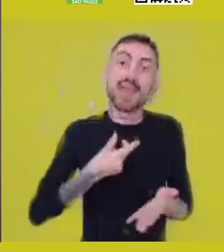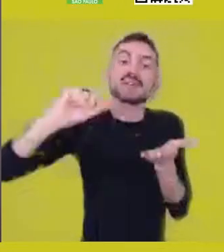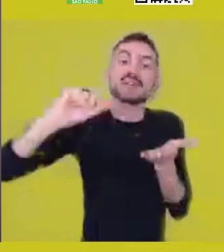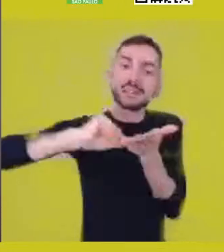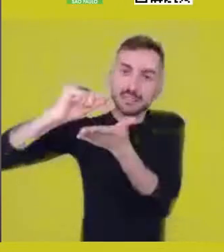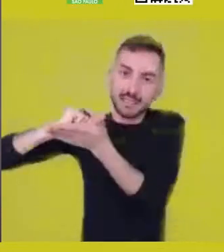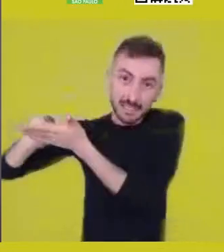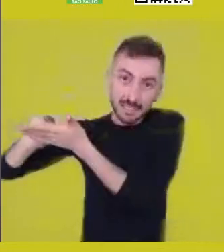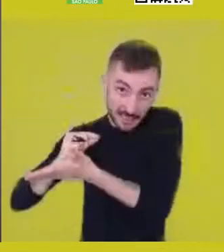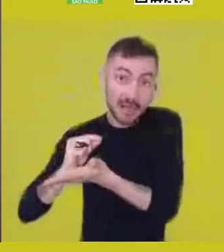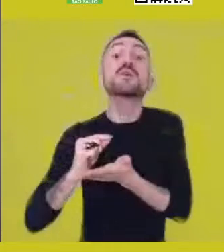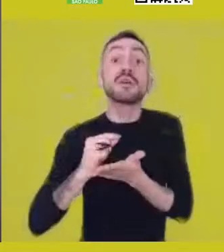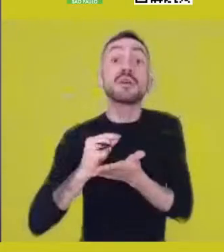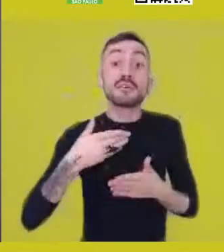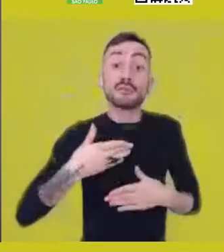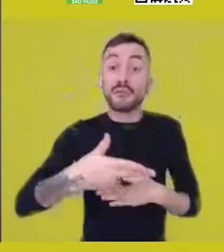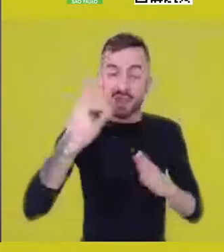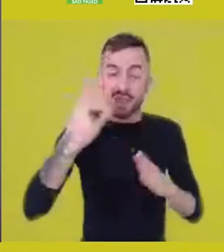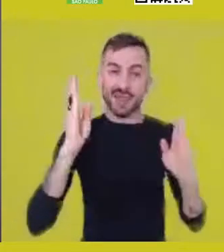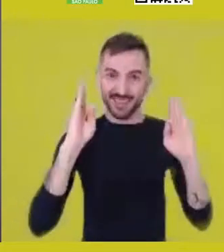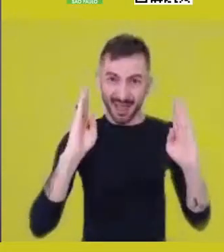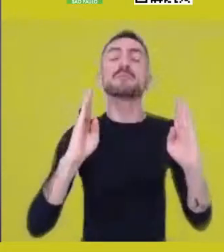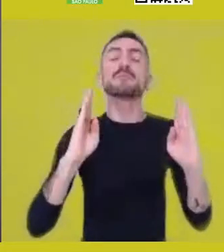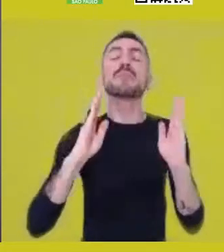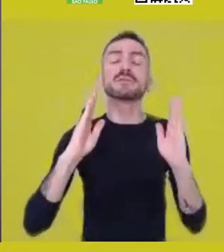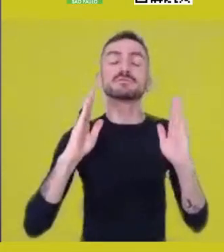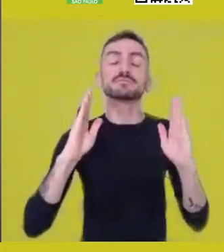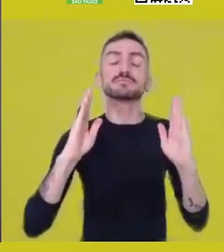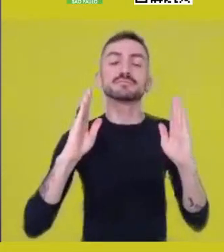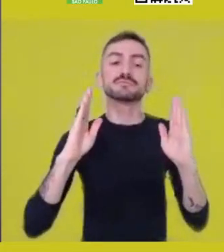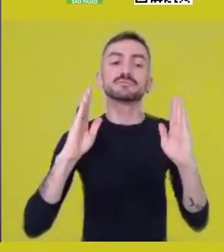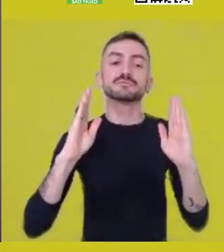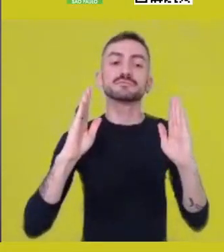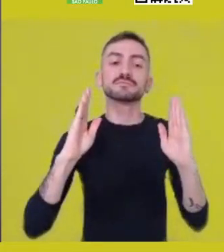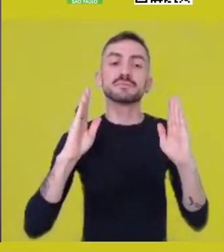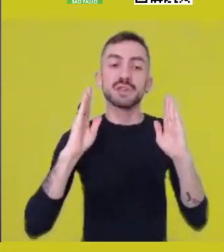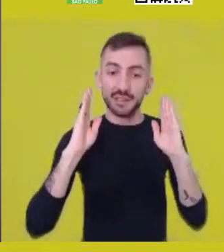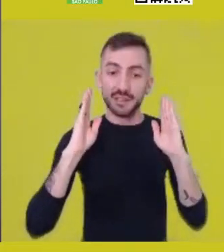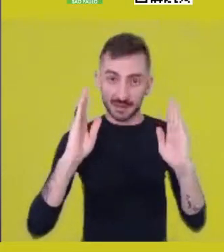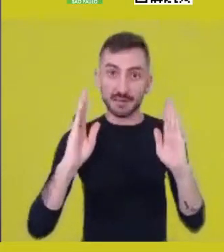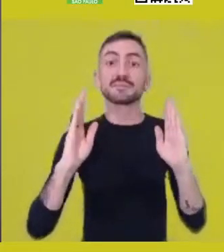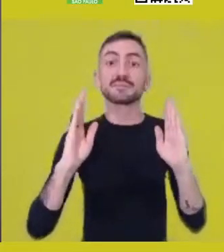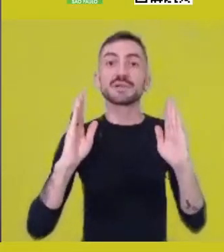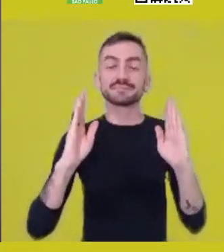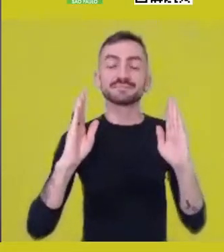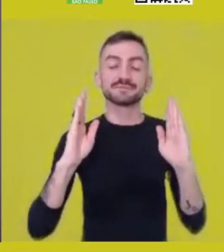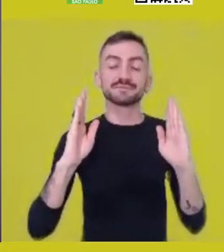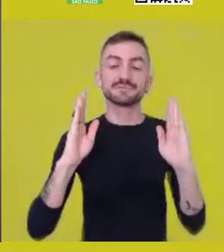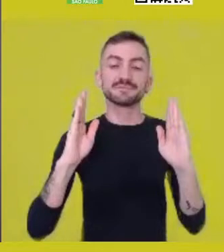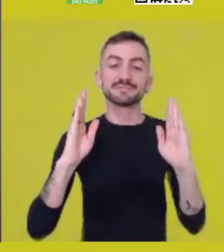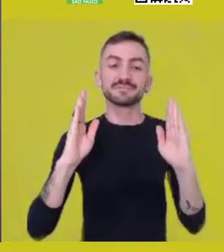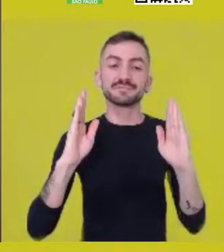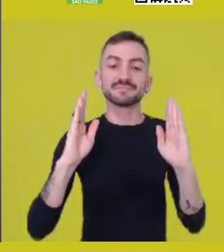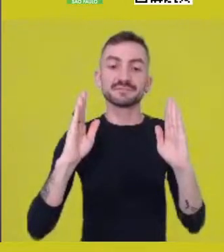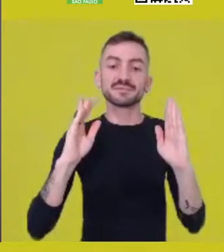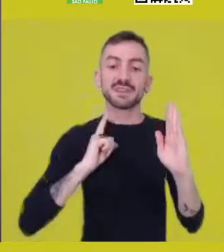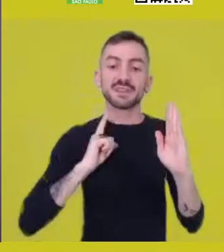and this initial second stage has limited participation.